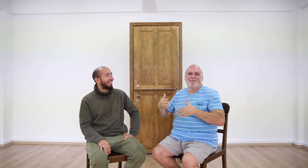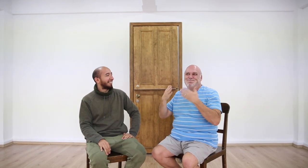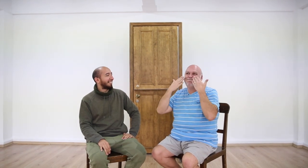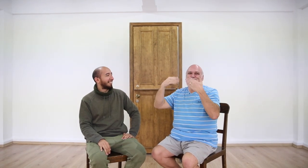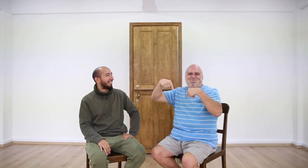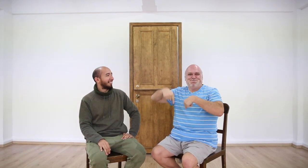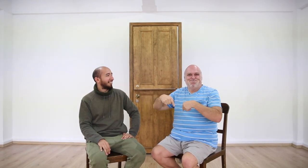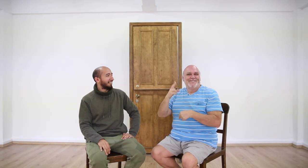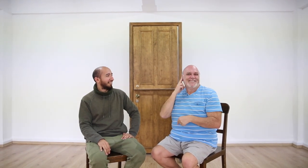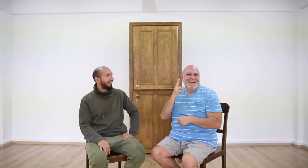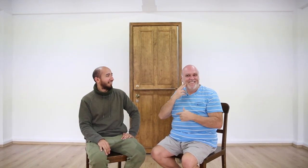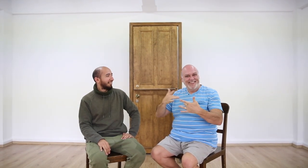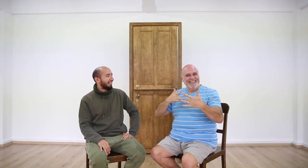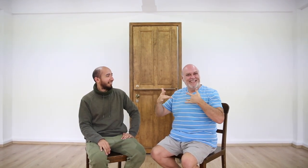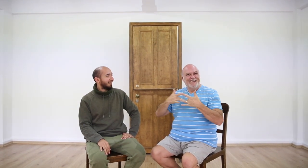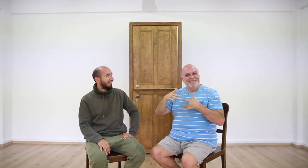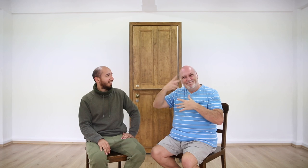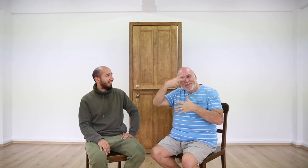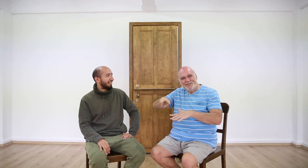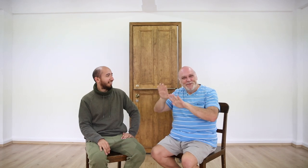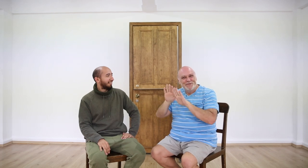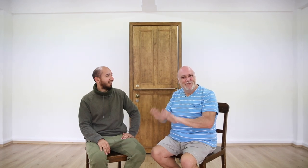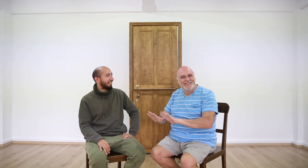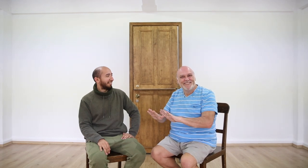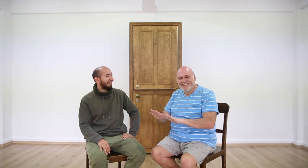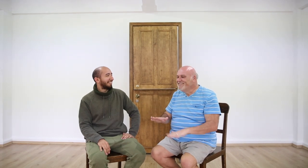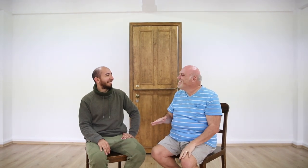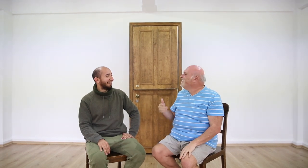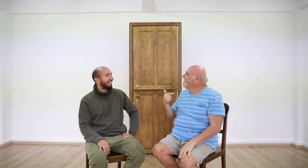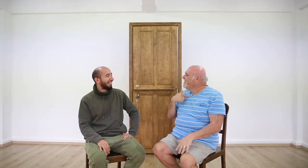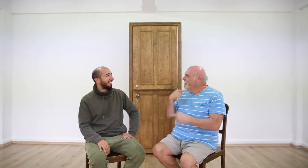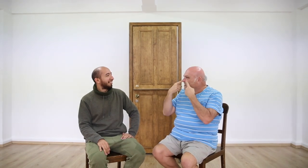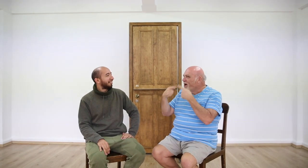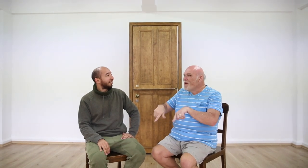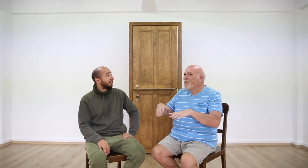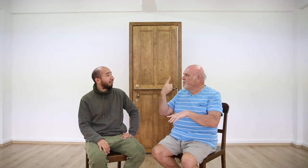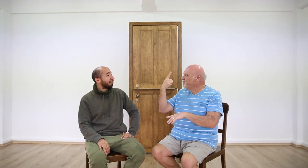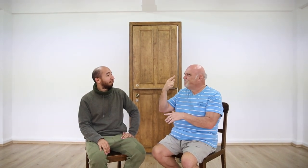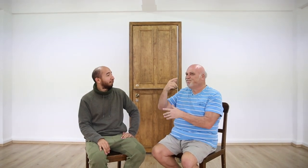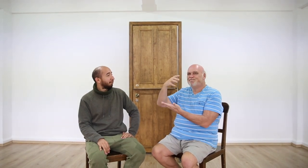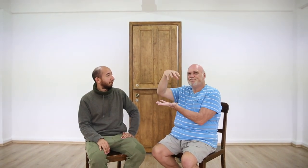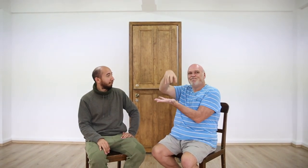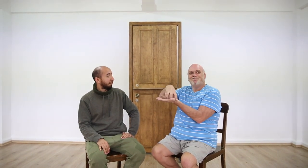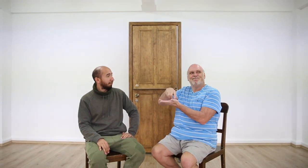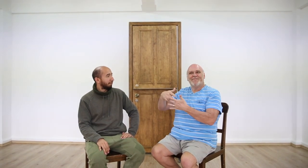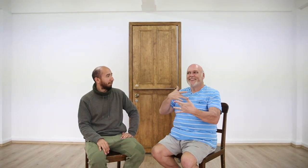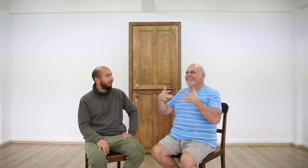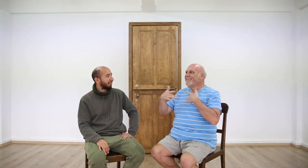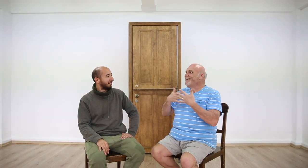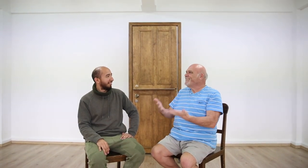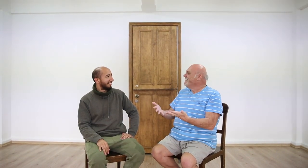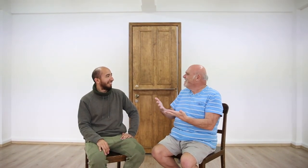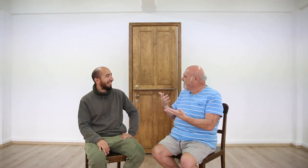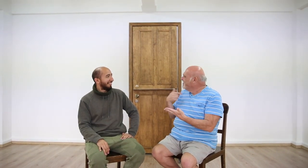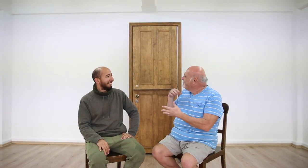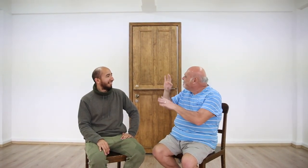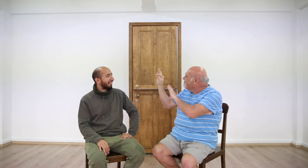He's a well-known Deaf Mexican theater performer here. I can see that we are in a theater.